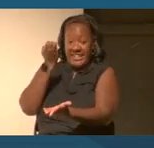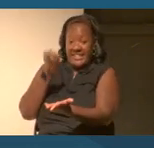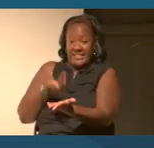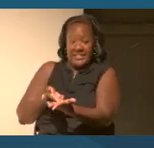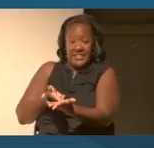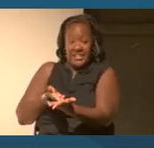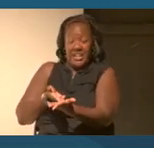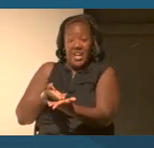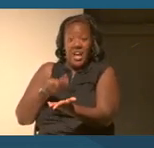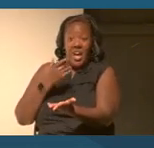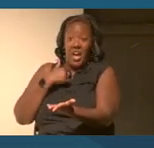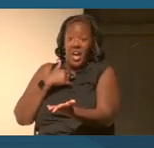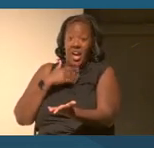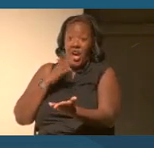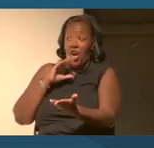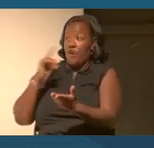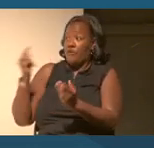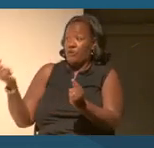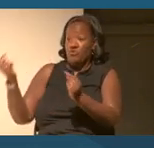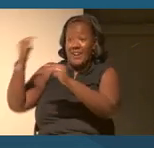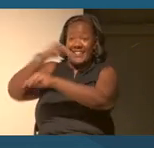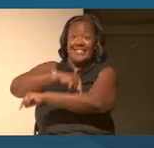and transpacific trade routes.